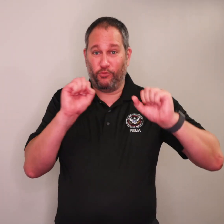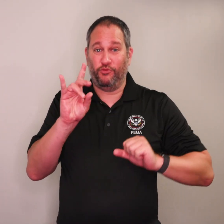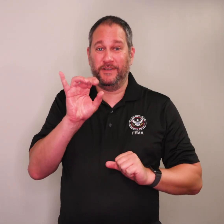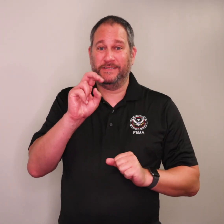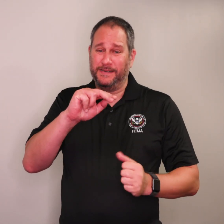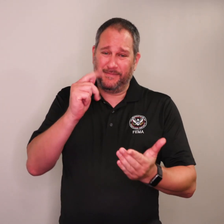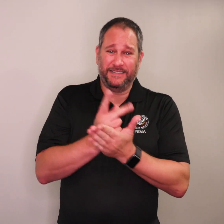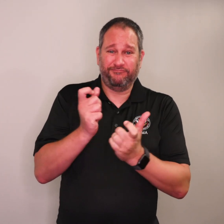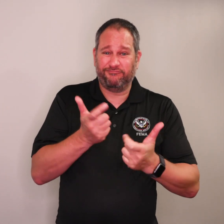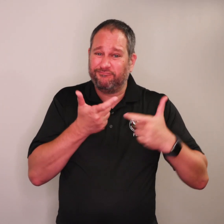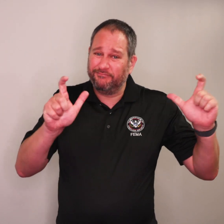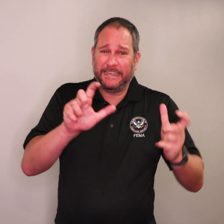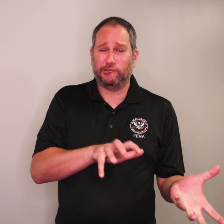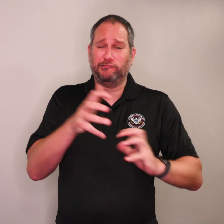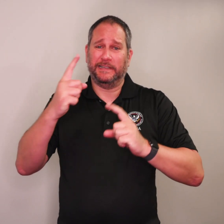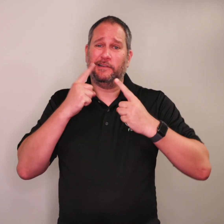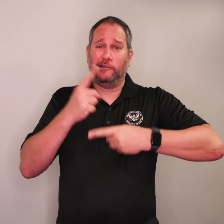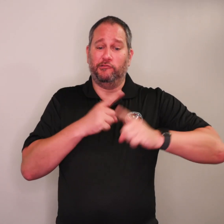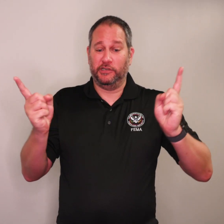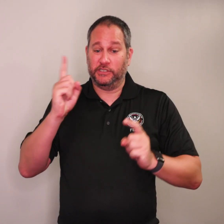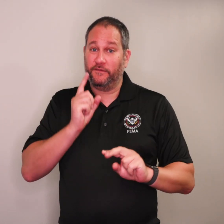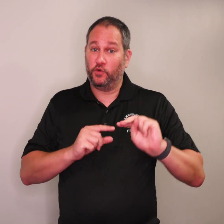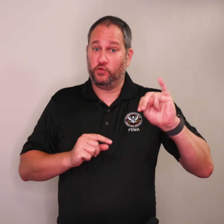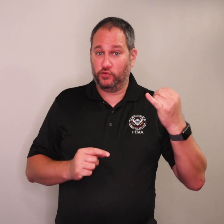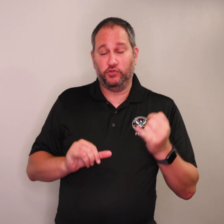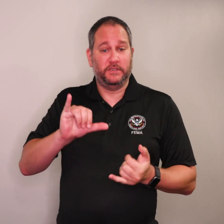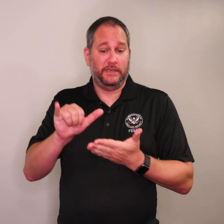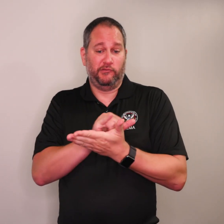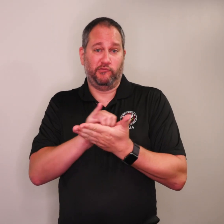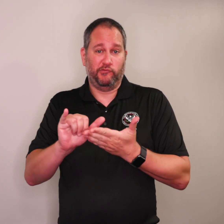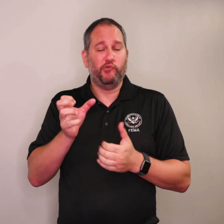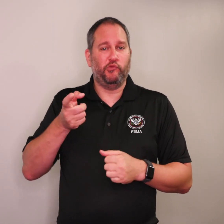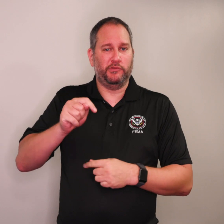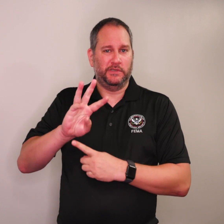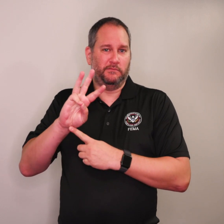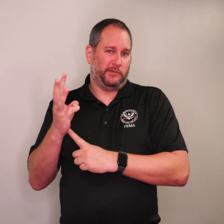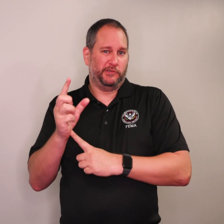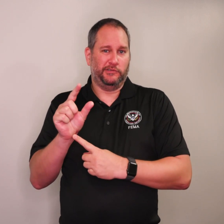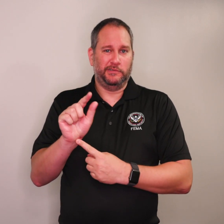President Biden has approved major disaster declarations for New Jersey and New York on September 6th.